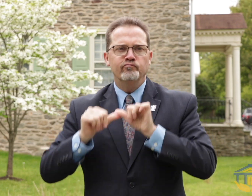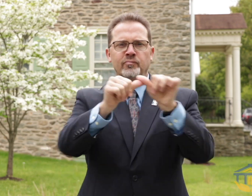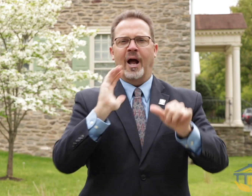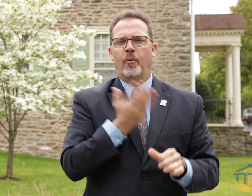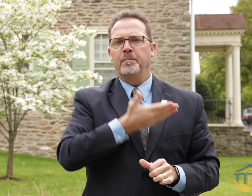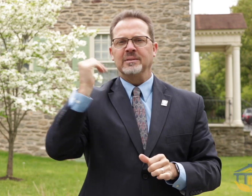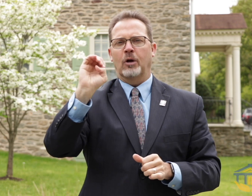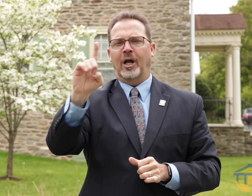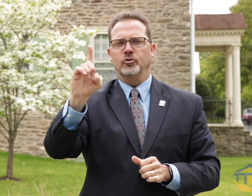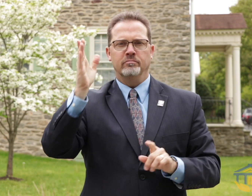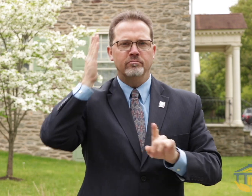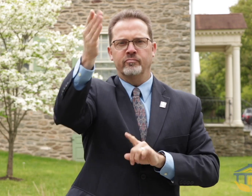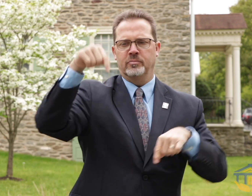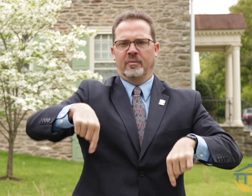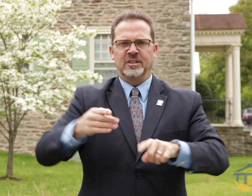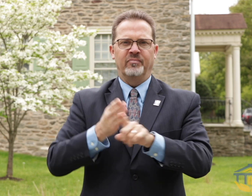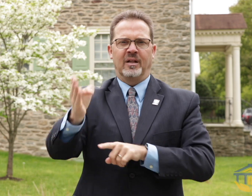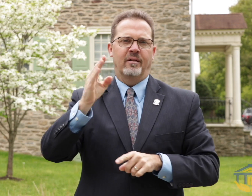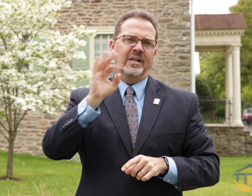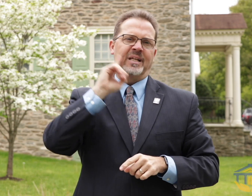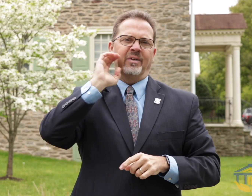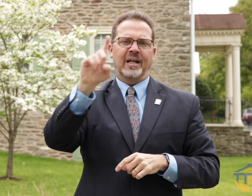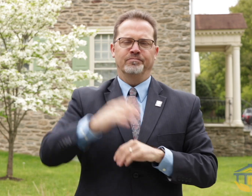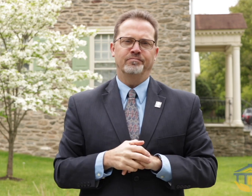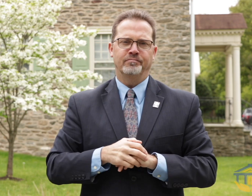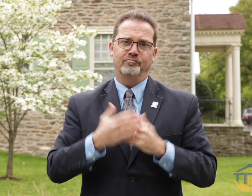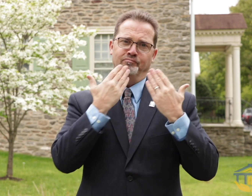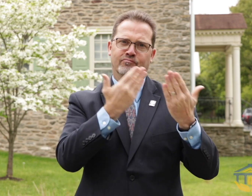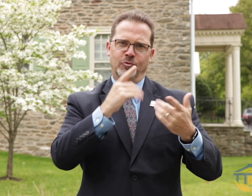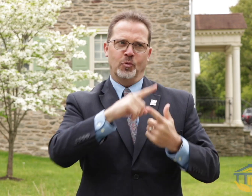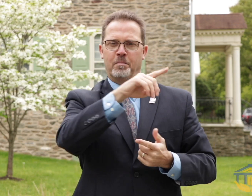this momentous occasion. We know that this event not only supports PSD but